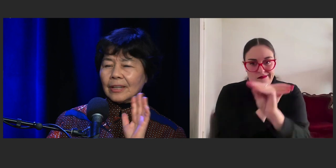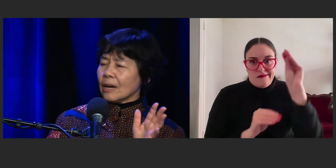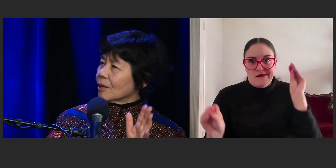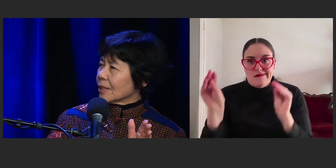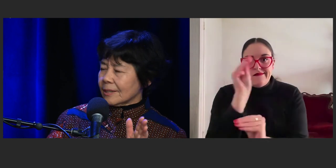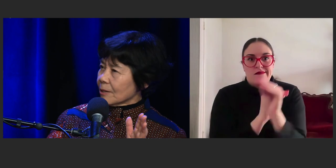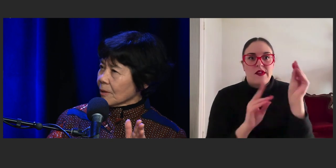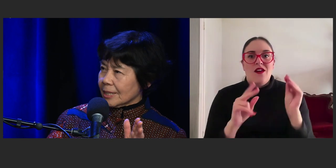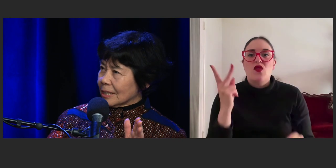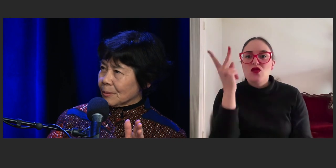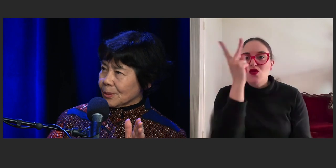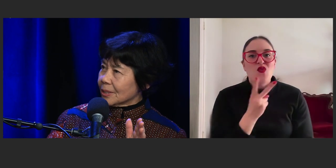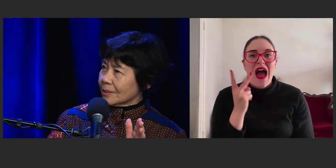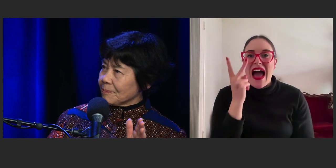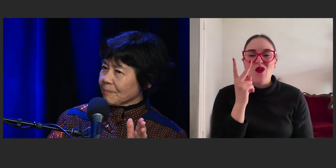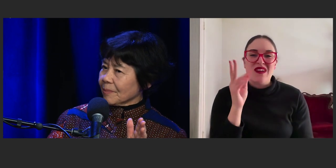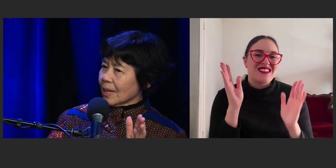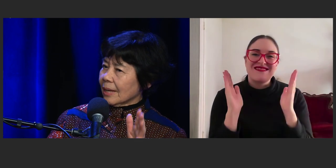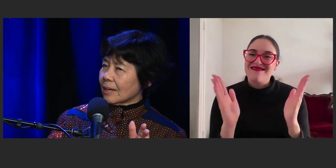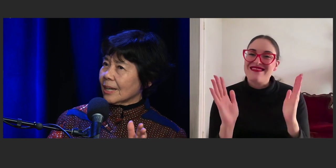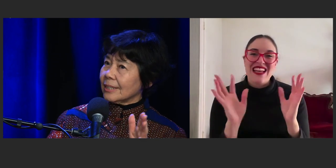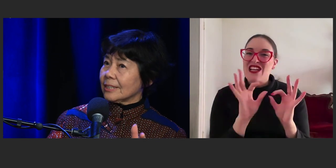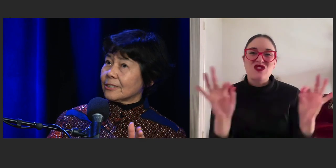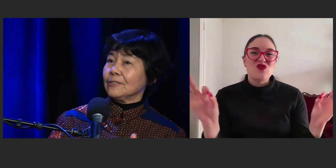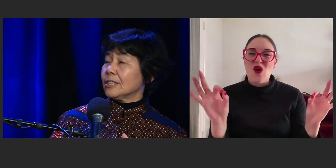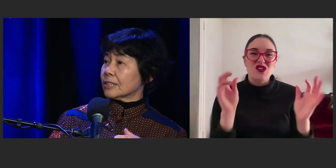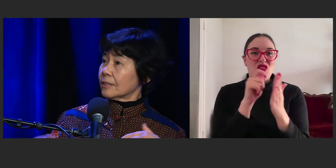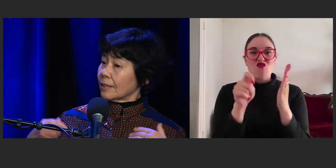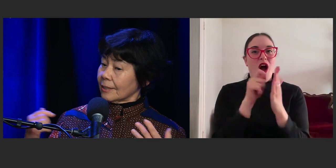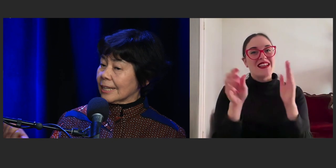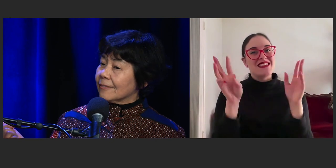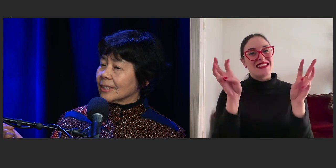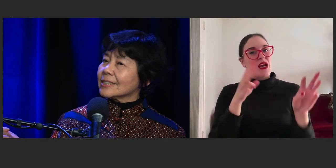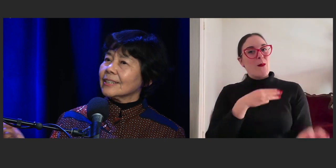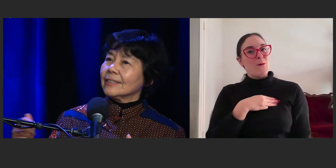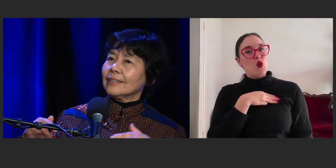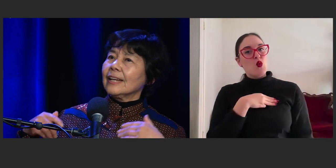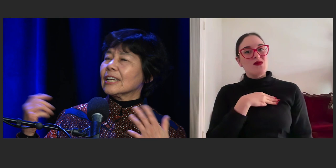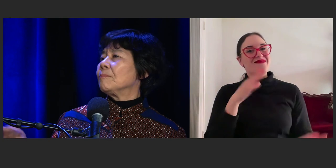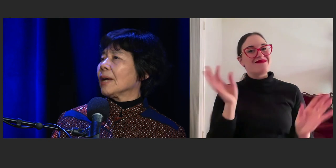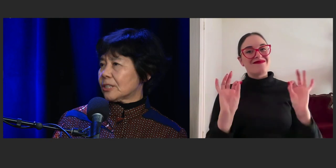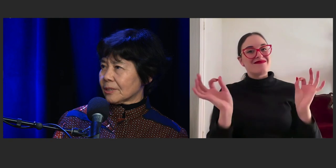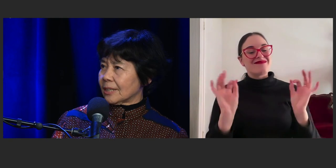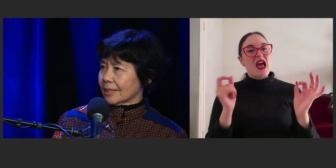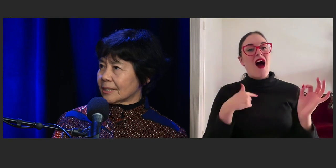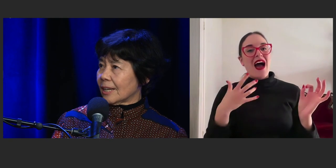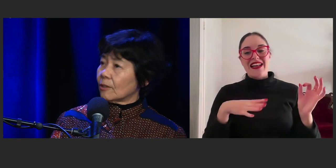then I'm not in that writing mood and I need to just leave it and come back to it the next day